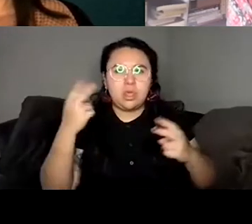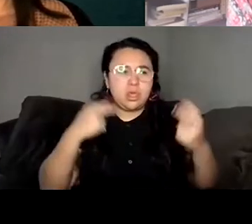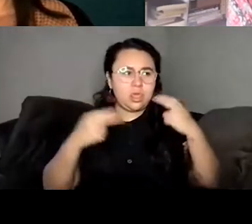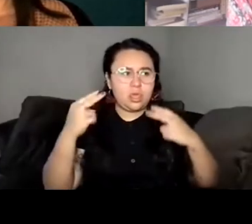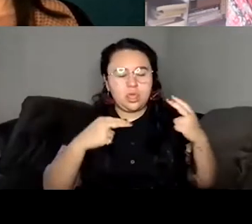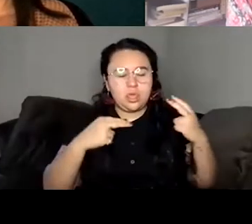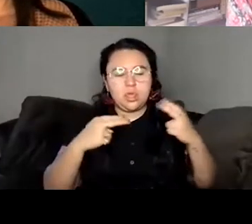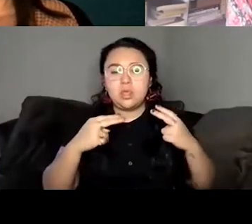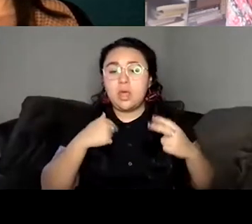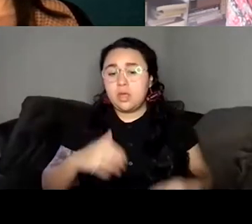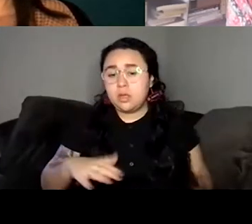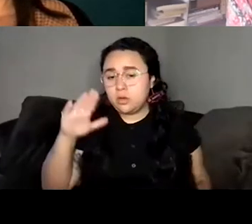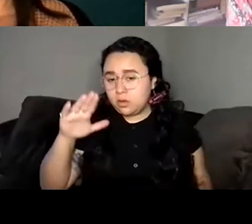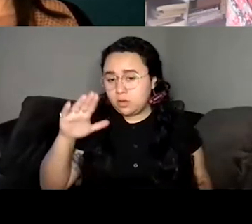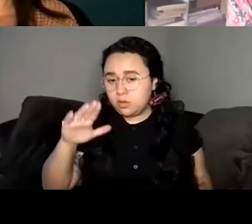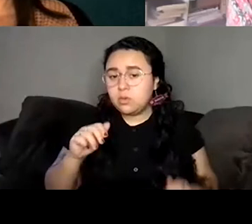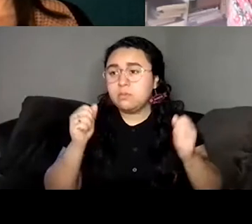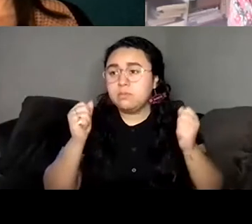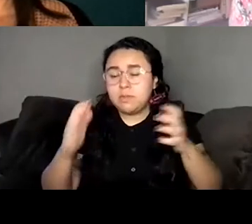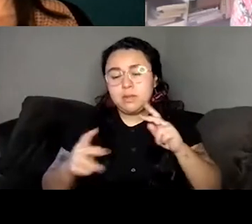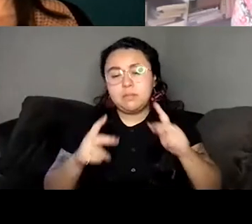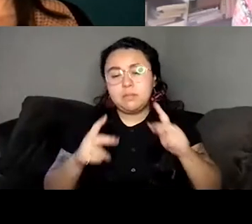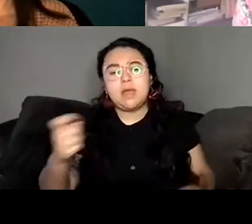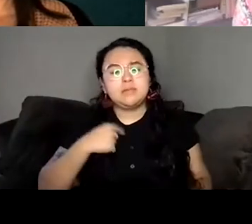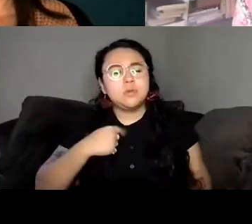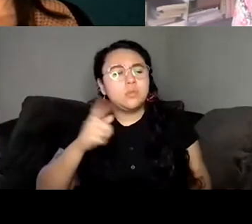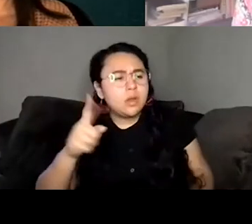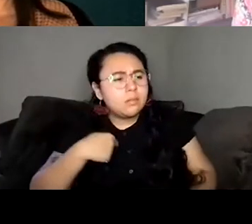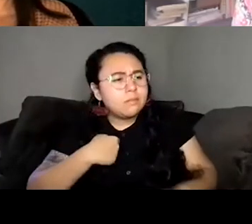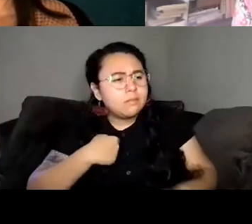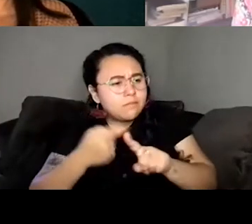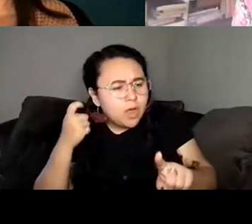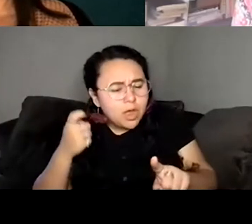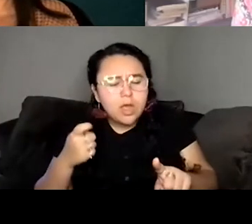me where I was from, you know, meet like someone I was a child. People would walk up to me